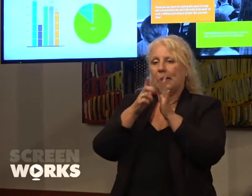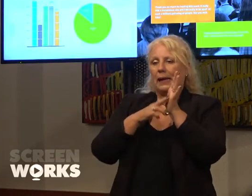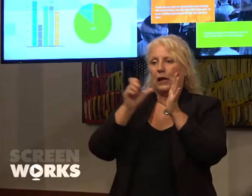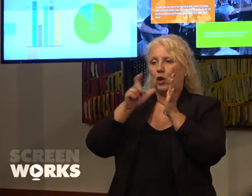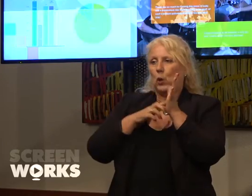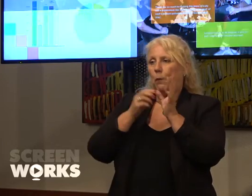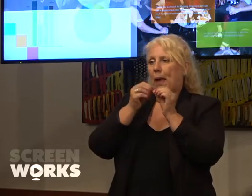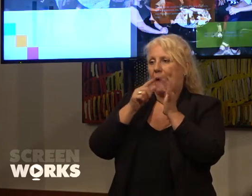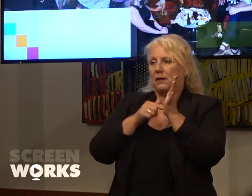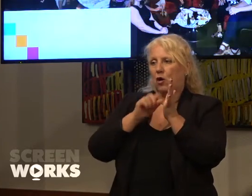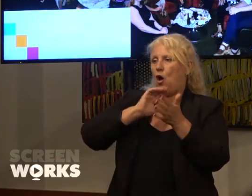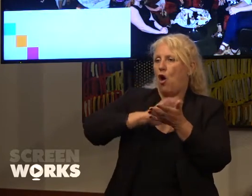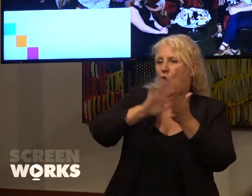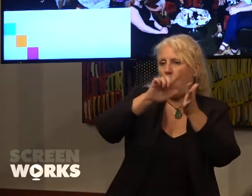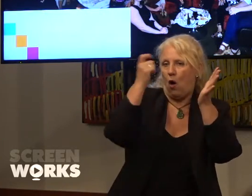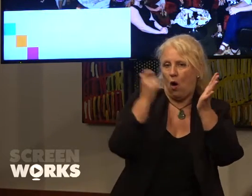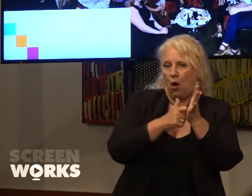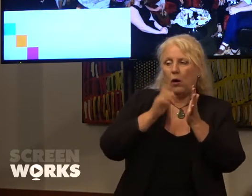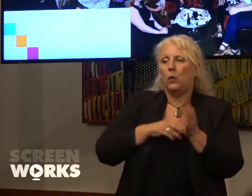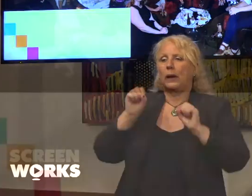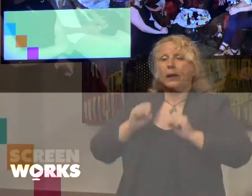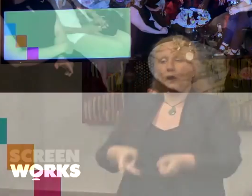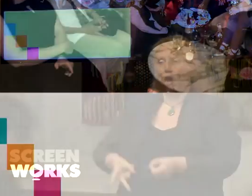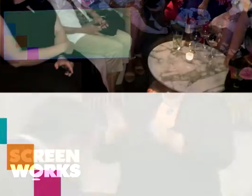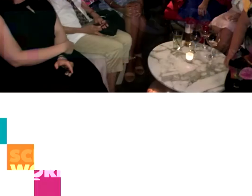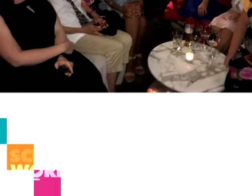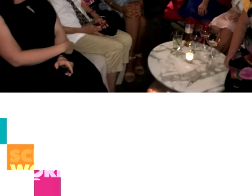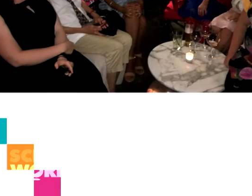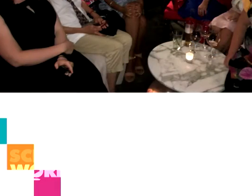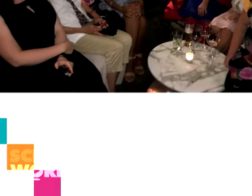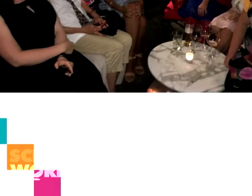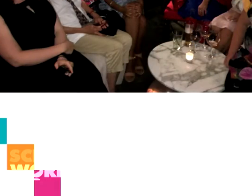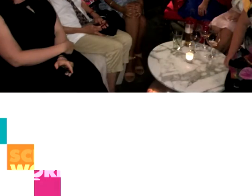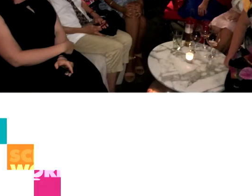launched a monthly meetup group called Women in Screen and Entertainment - nicknamed 'WISE'.